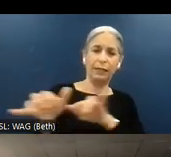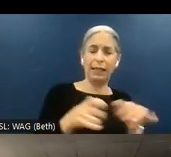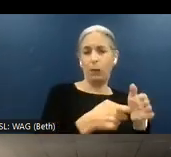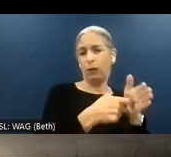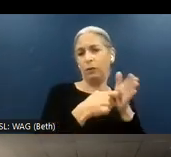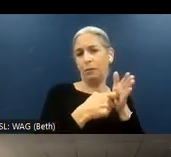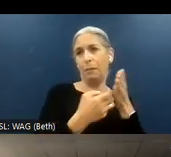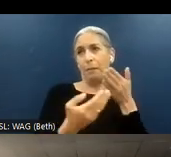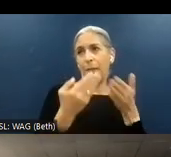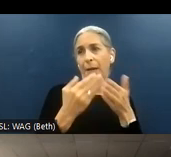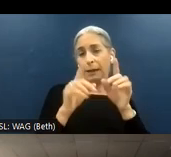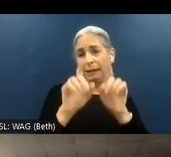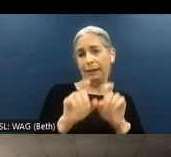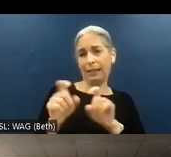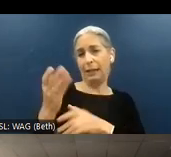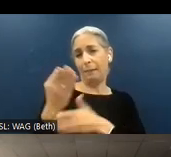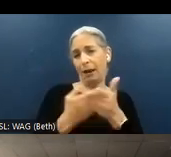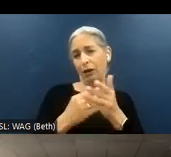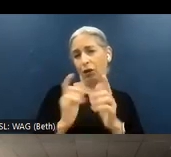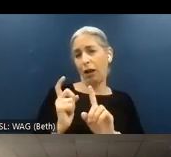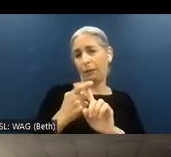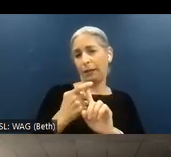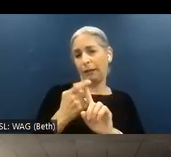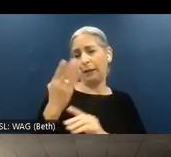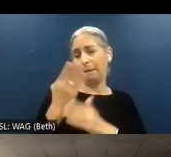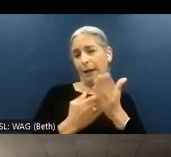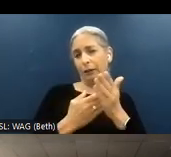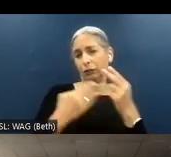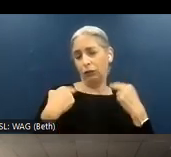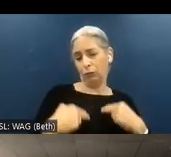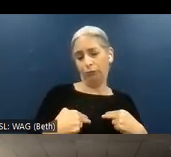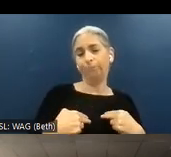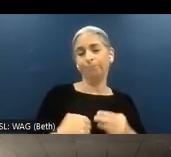might be tested partially automatically and partially manually.